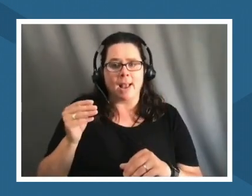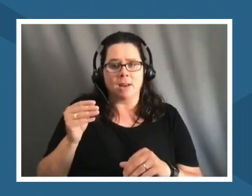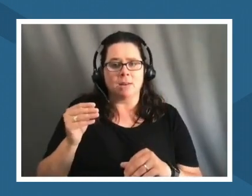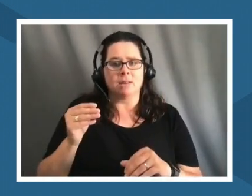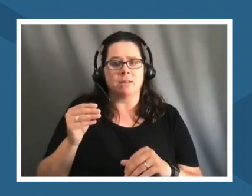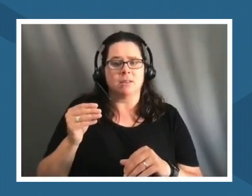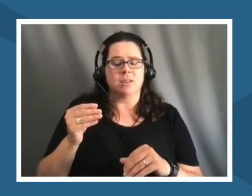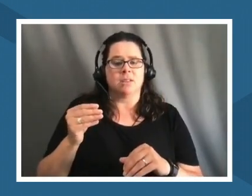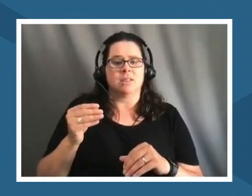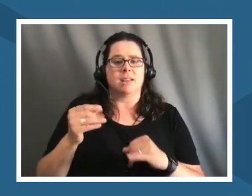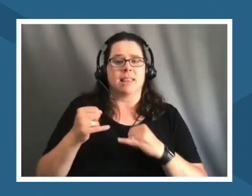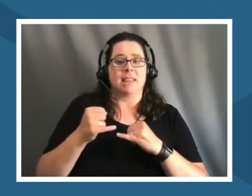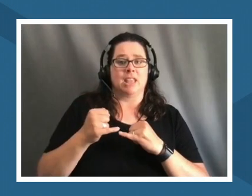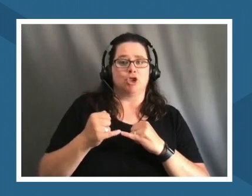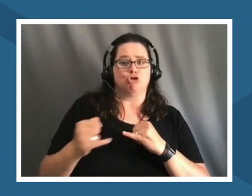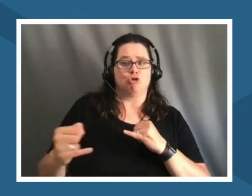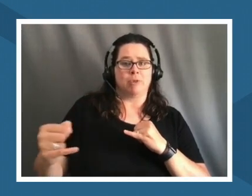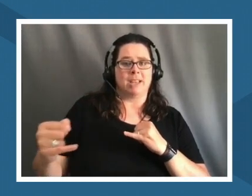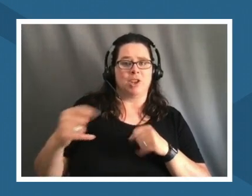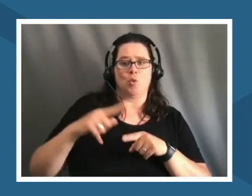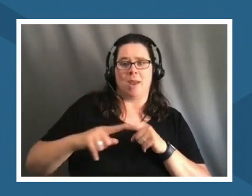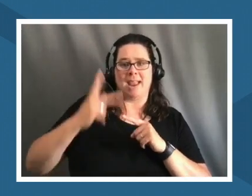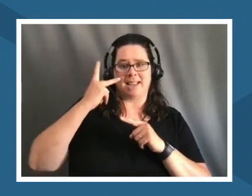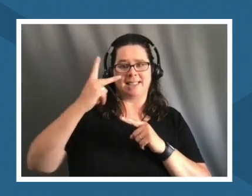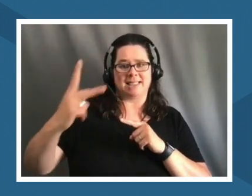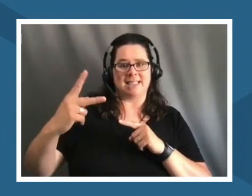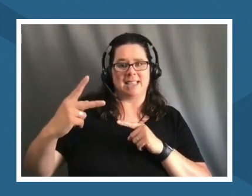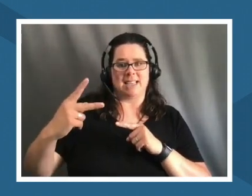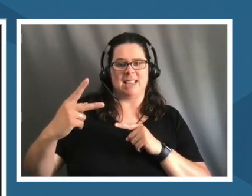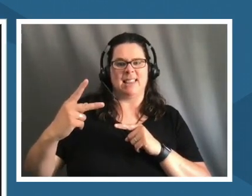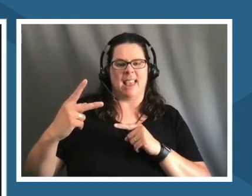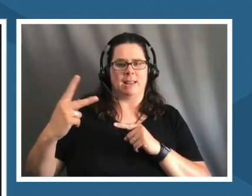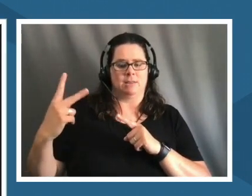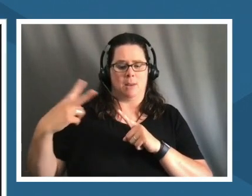that travels through out every part of my life